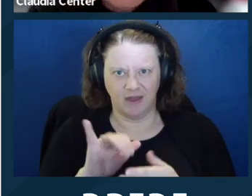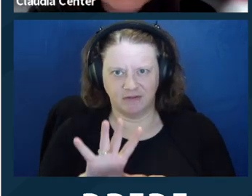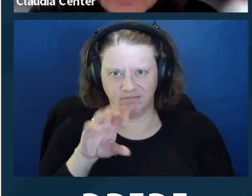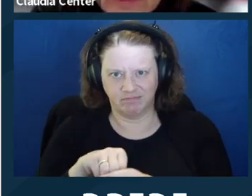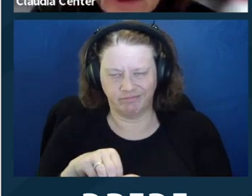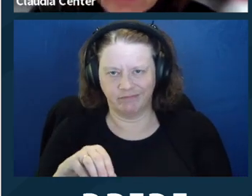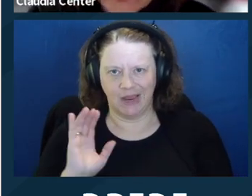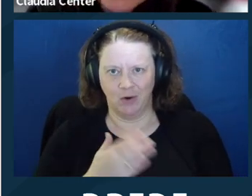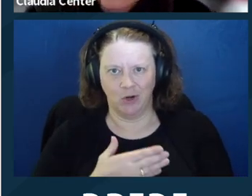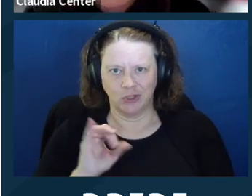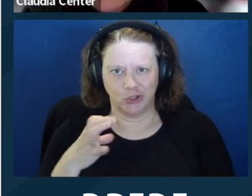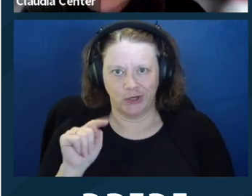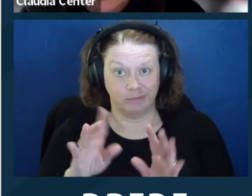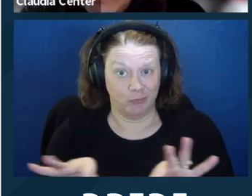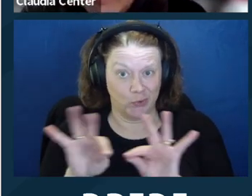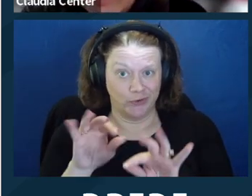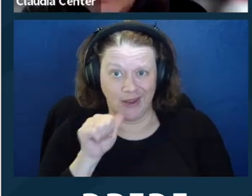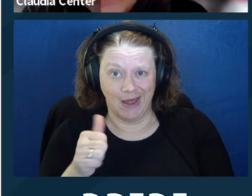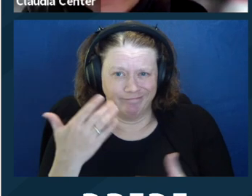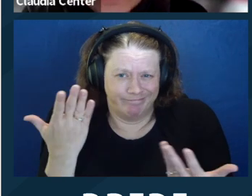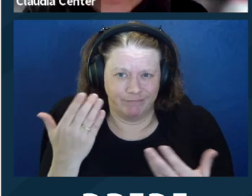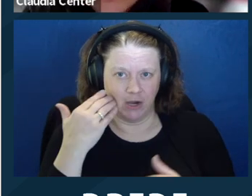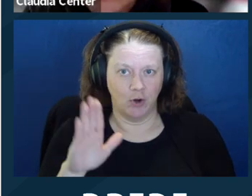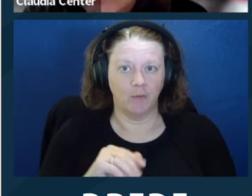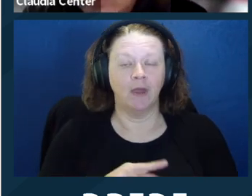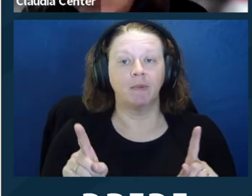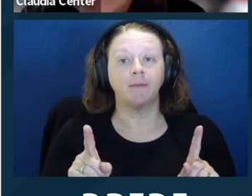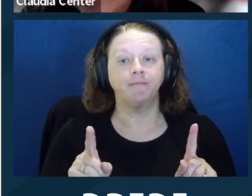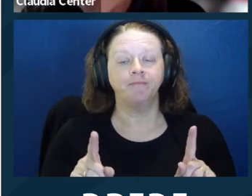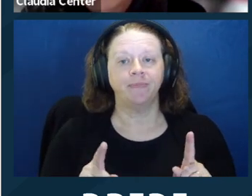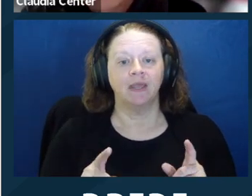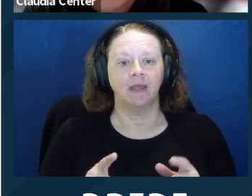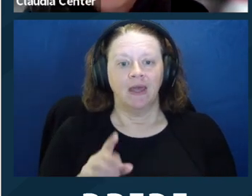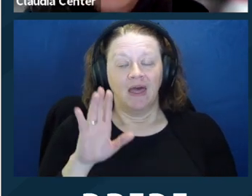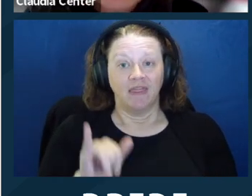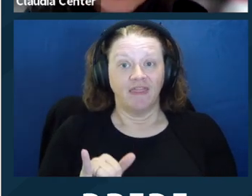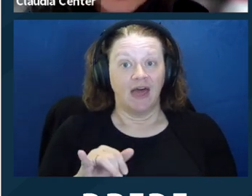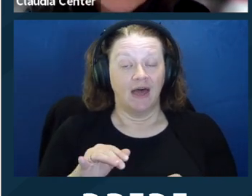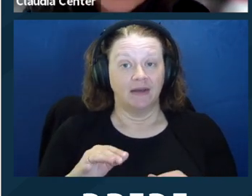attorney/client with the client supporter present were protected by the privilege, where